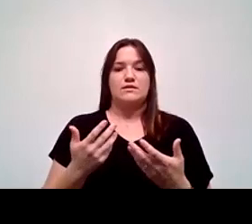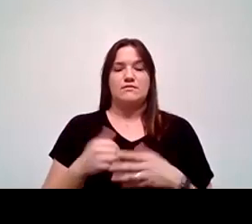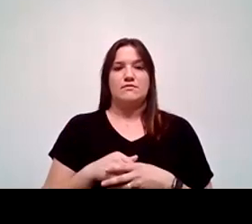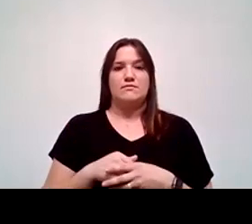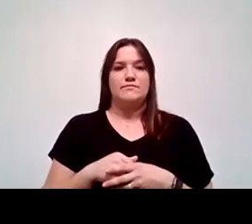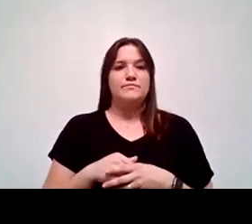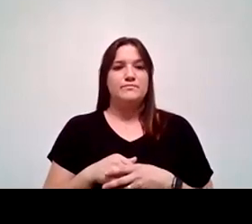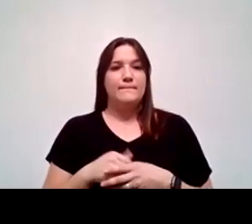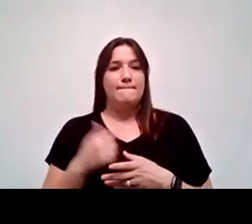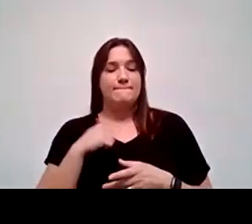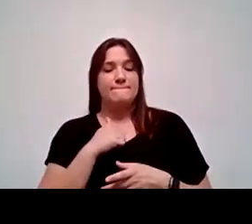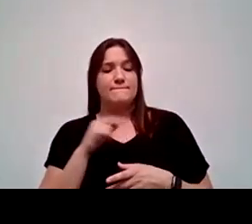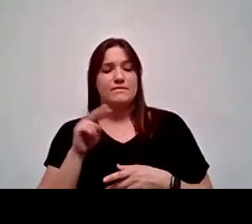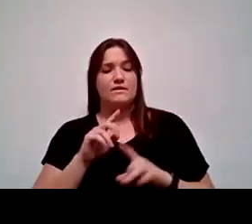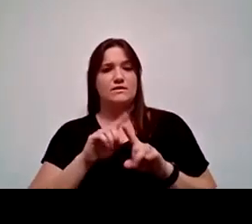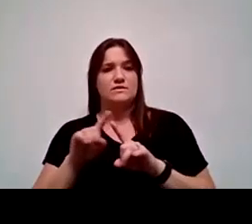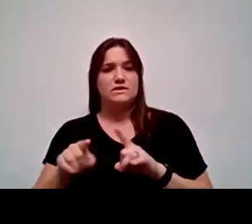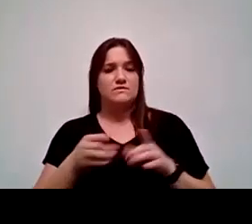even looking at our various pathways and finding out